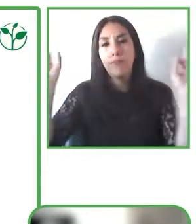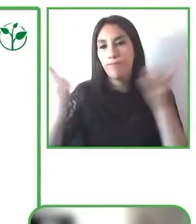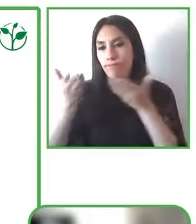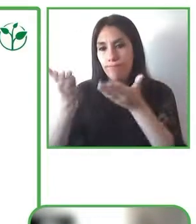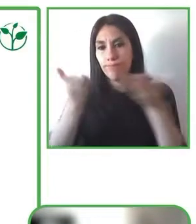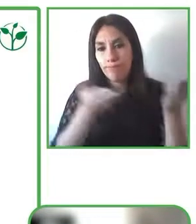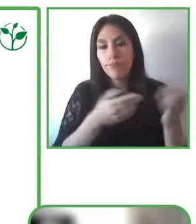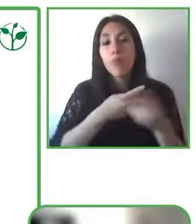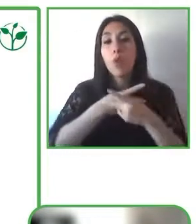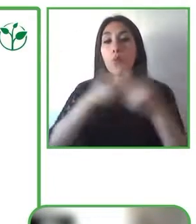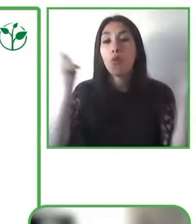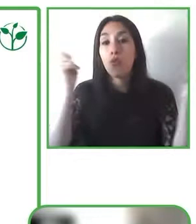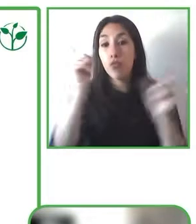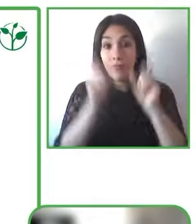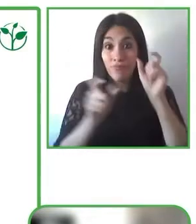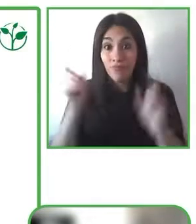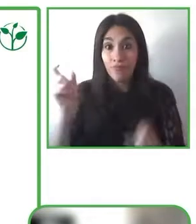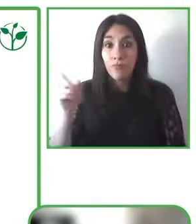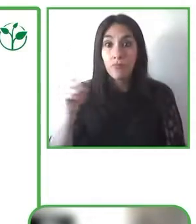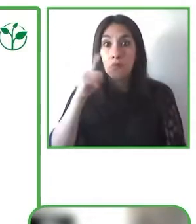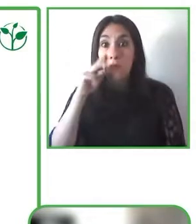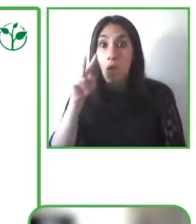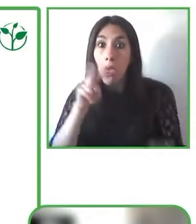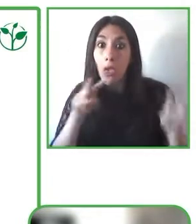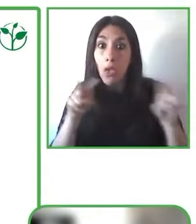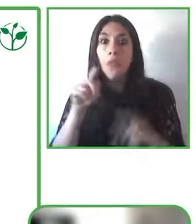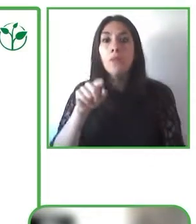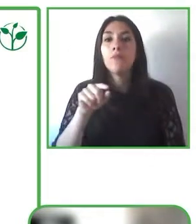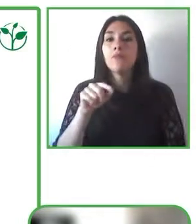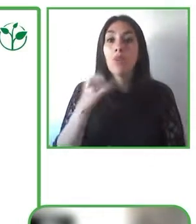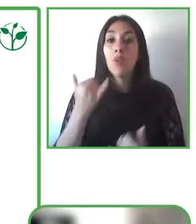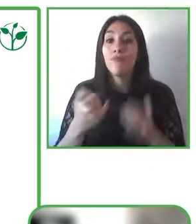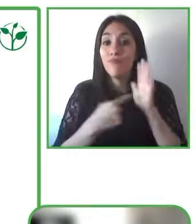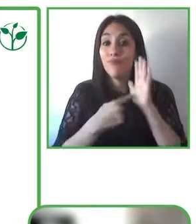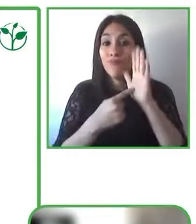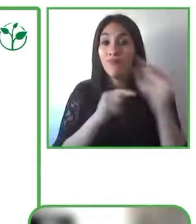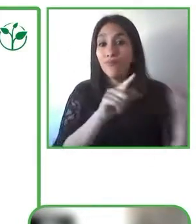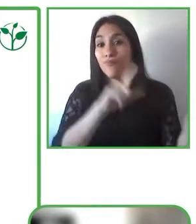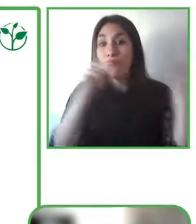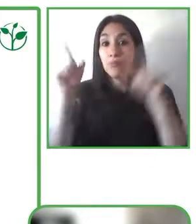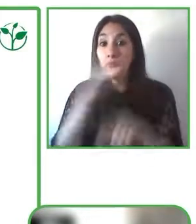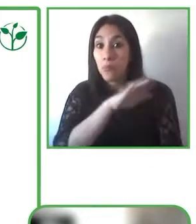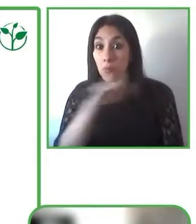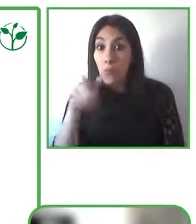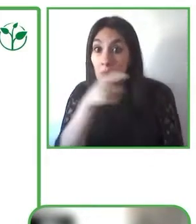so that we can facilitate your involvement in GARI in helping to improve